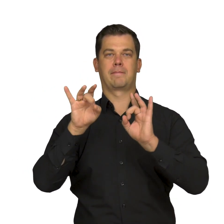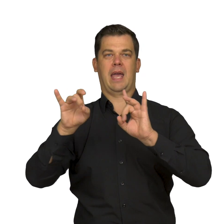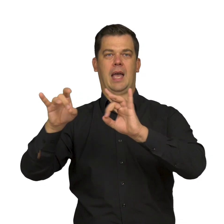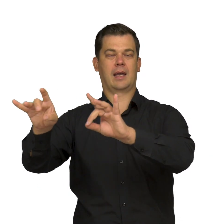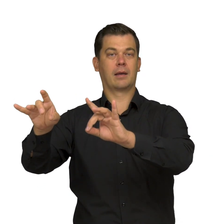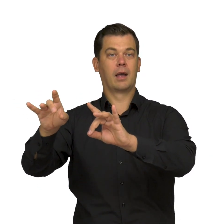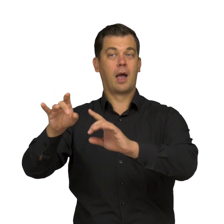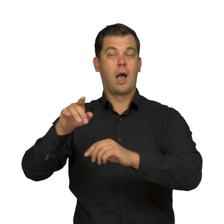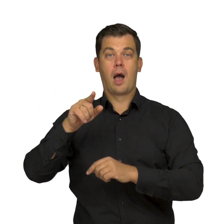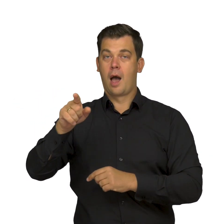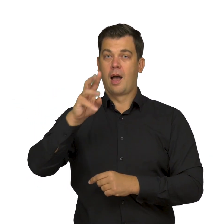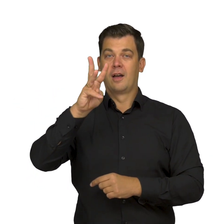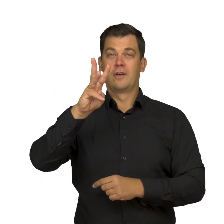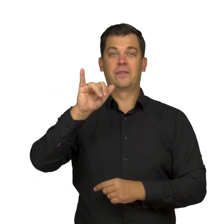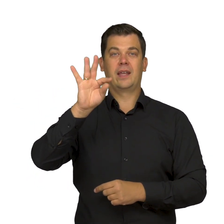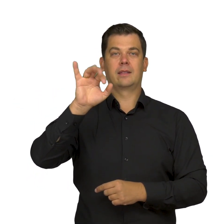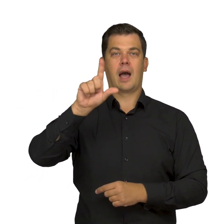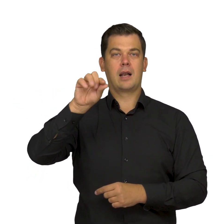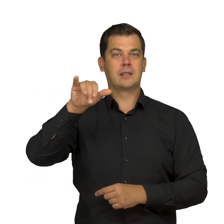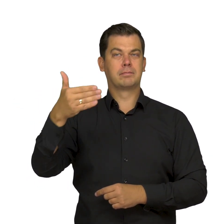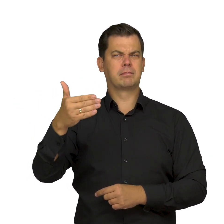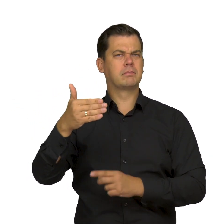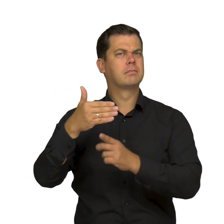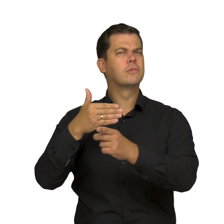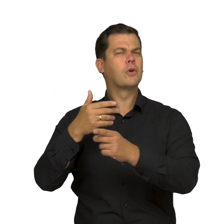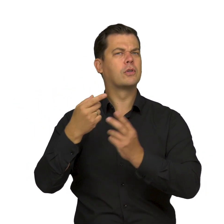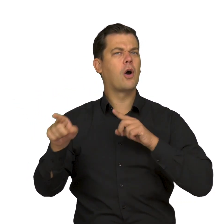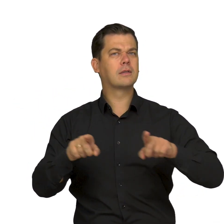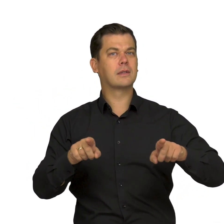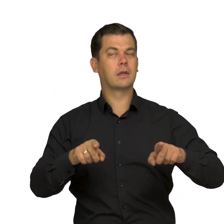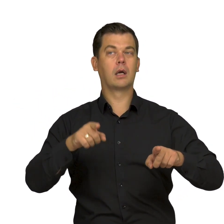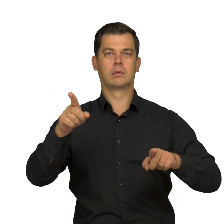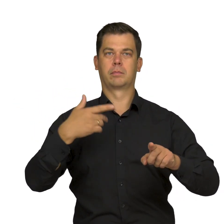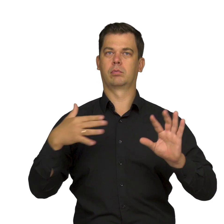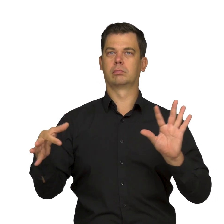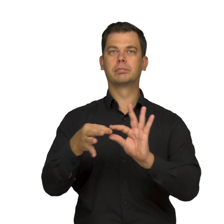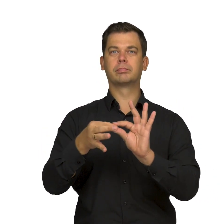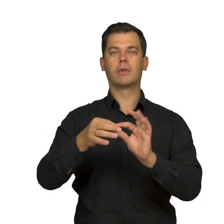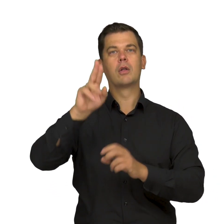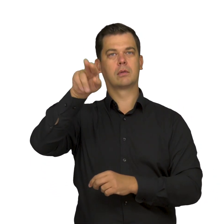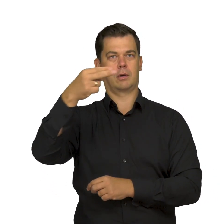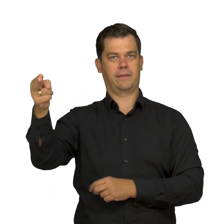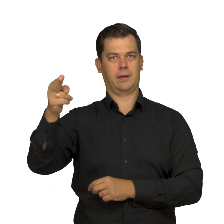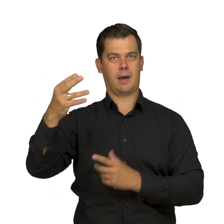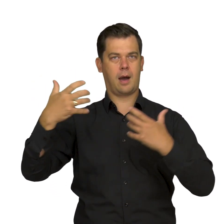Weiss's interest in vitalism may be associated with the oeuvre of Norwegian artists –